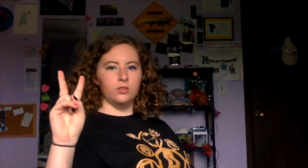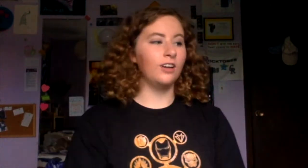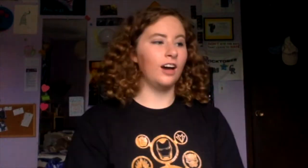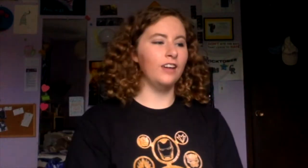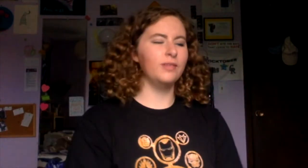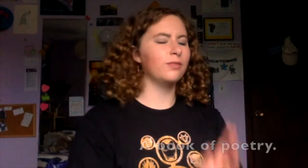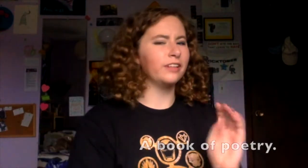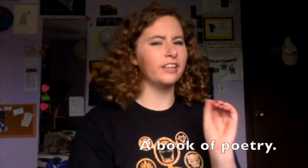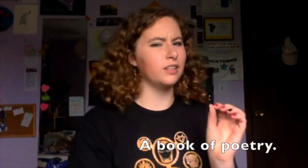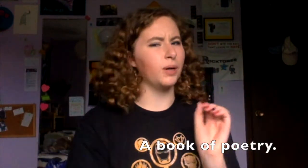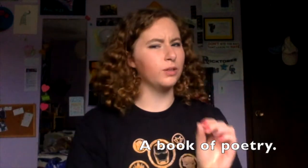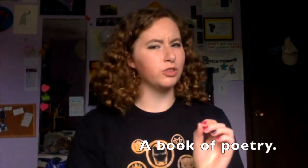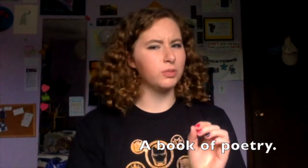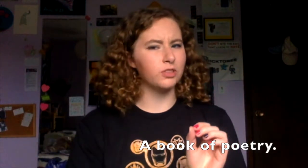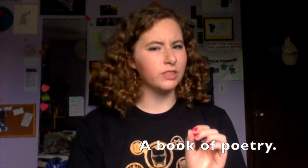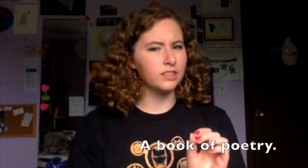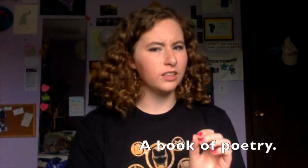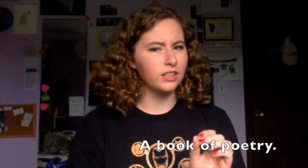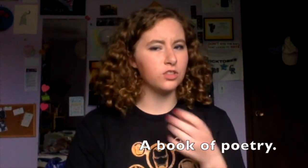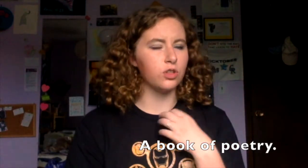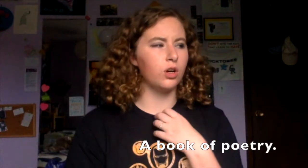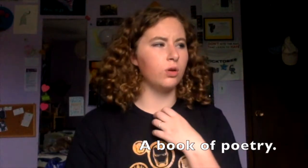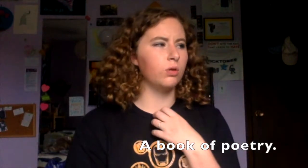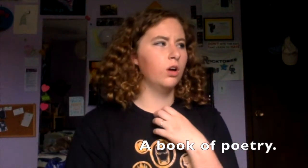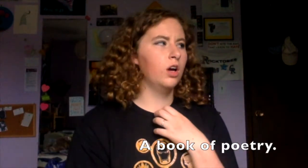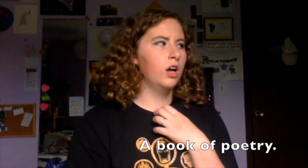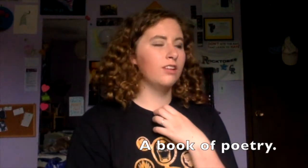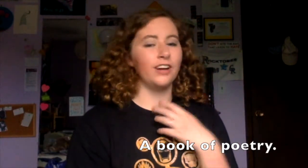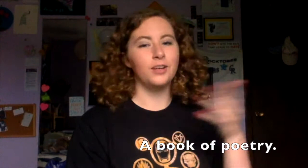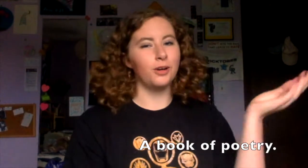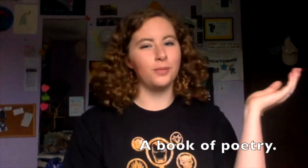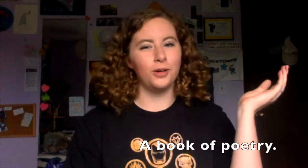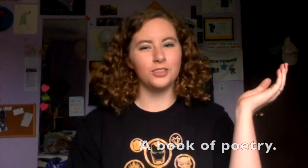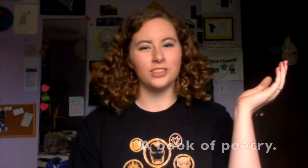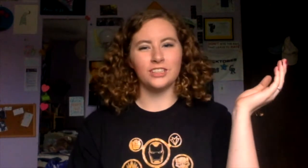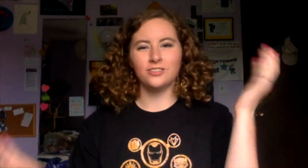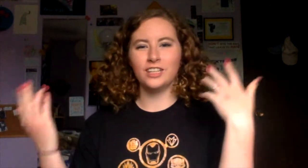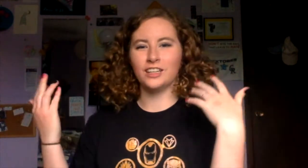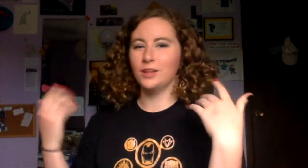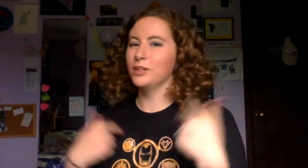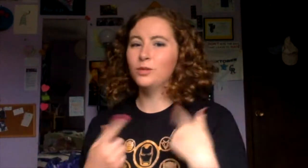I have been really into poetry lately so find a book of poetry, read it, let me know what